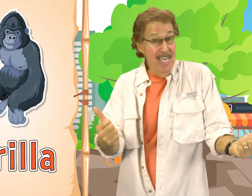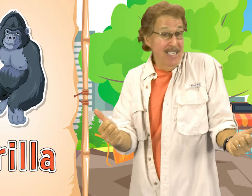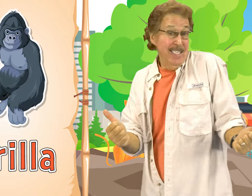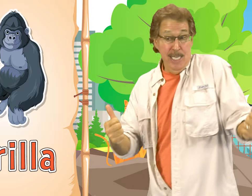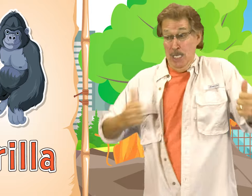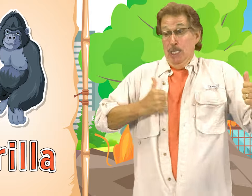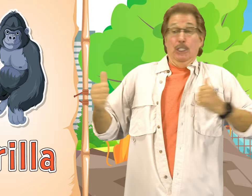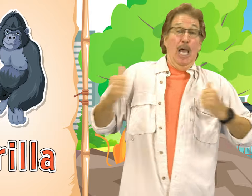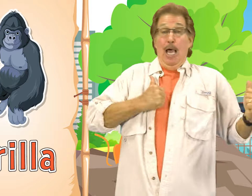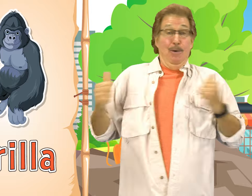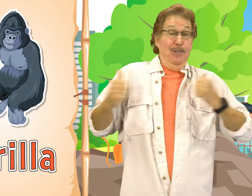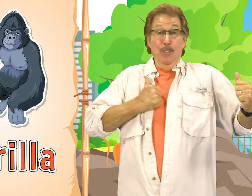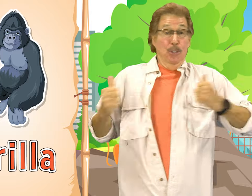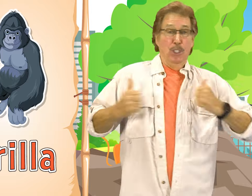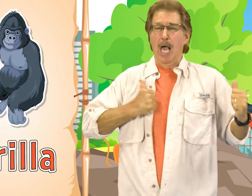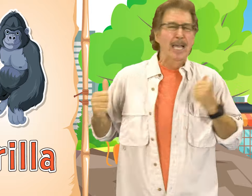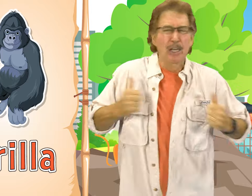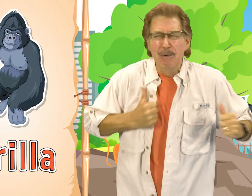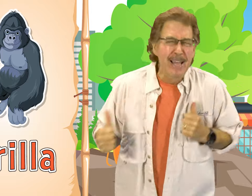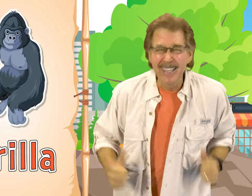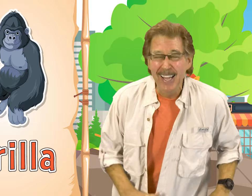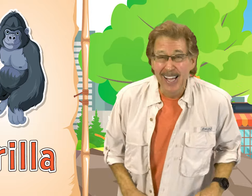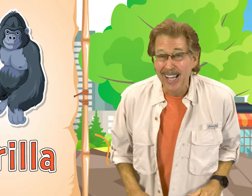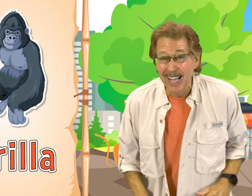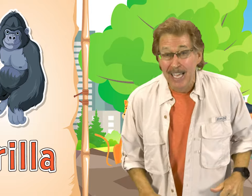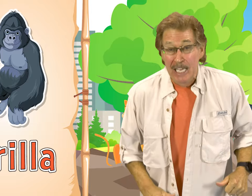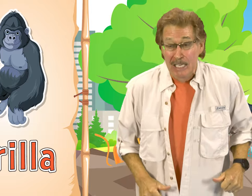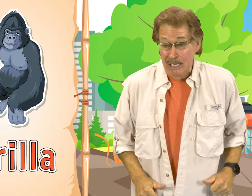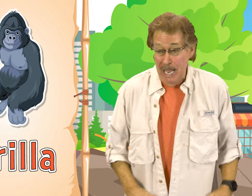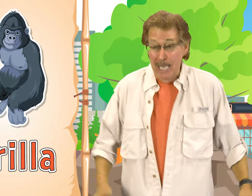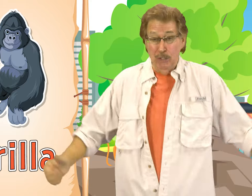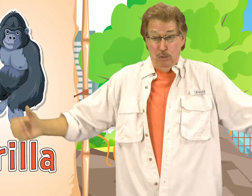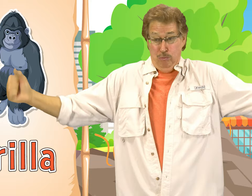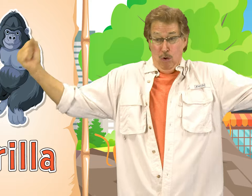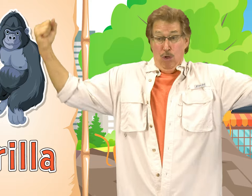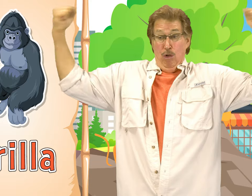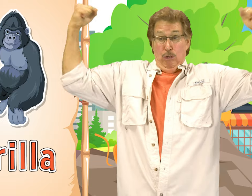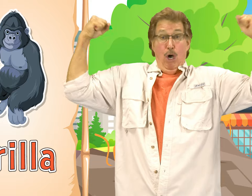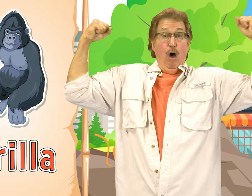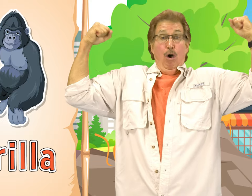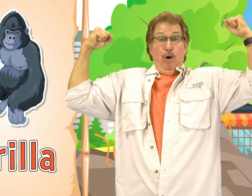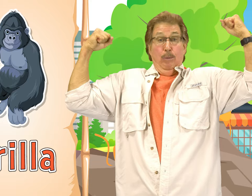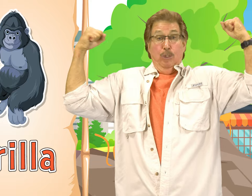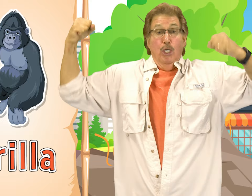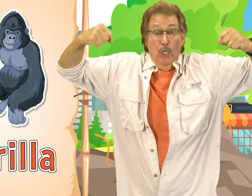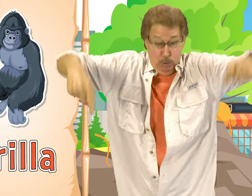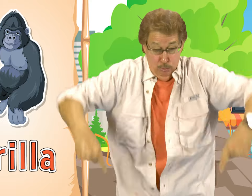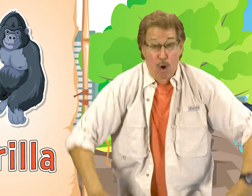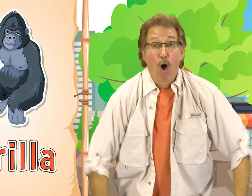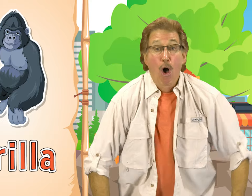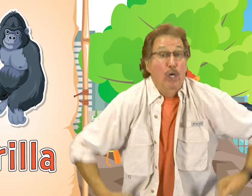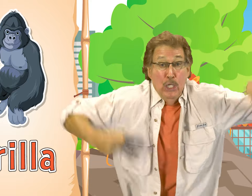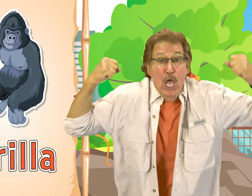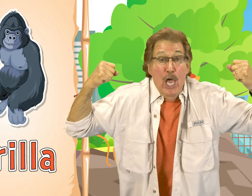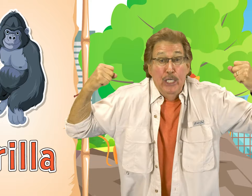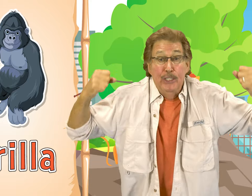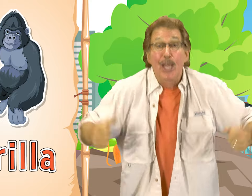This is how you sign gorilla It has strong arms, strong legs